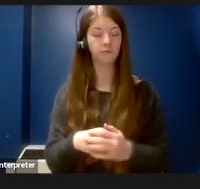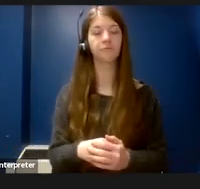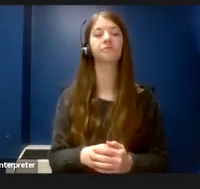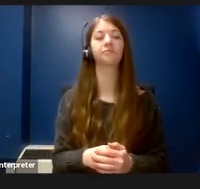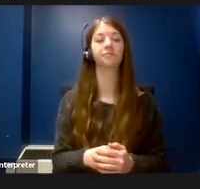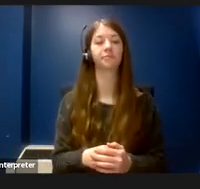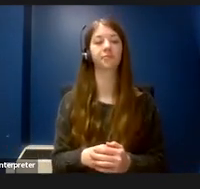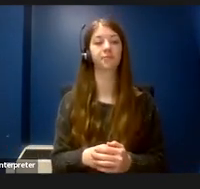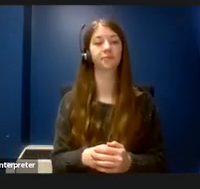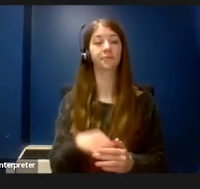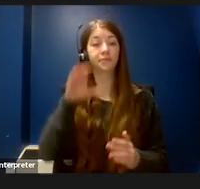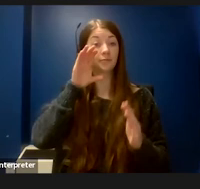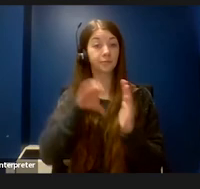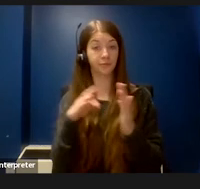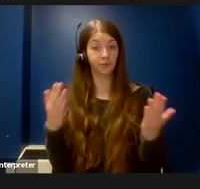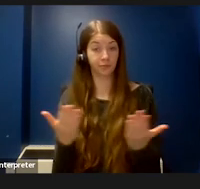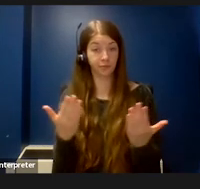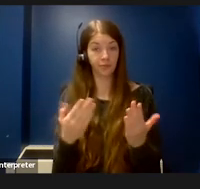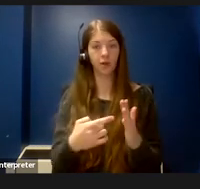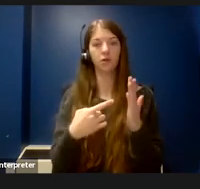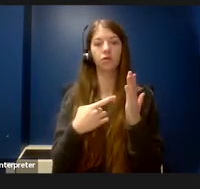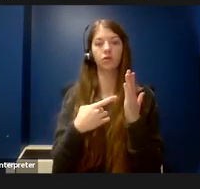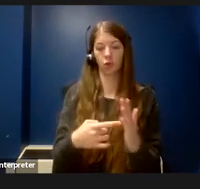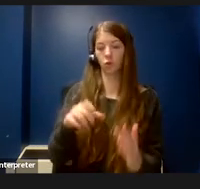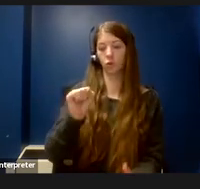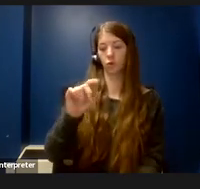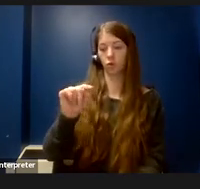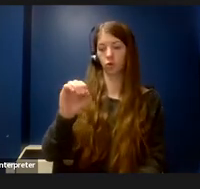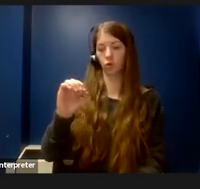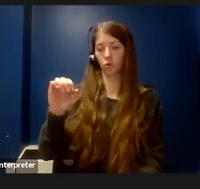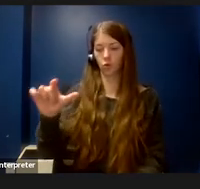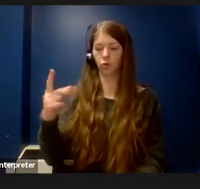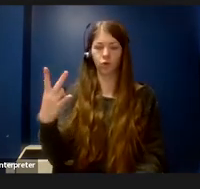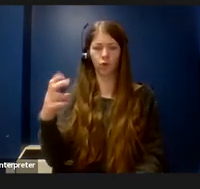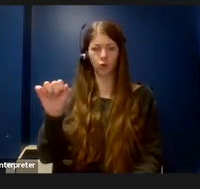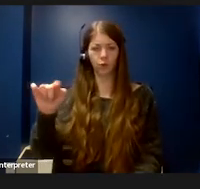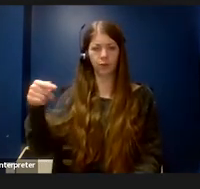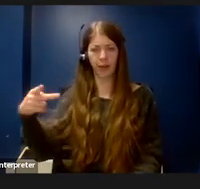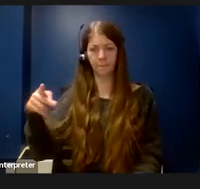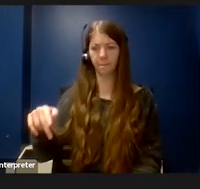The picture here shows me standing on the first step of a two-step stool the bench